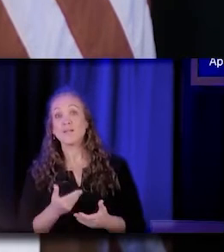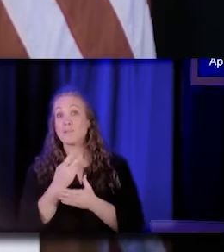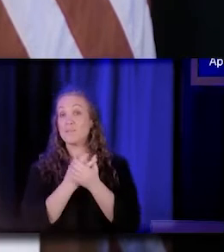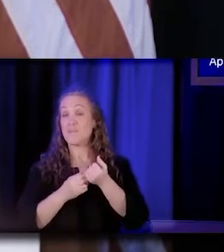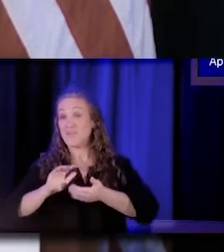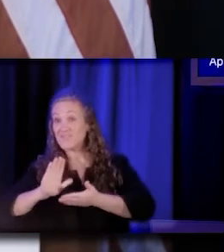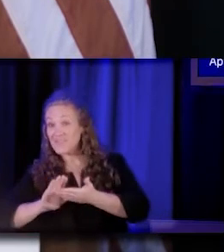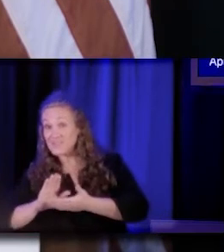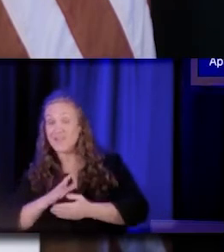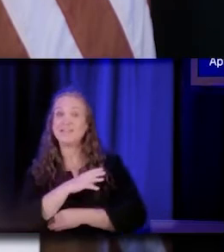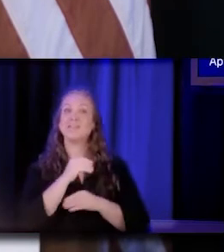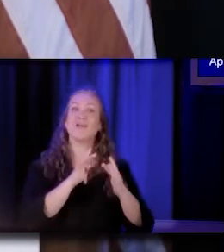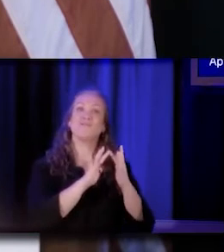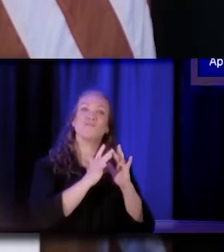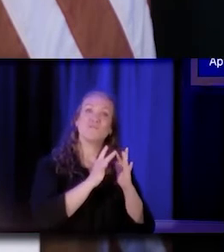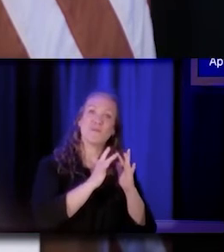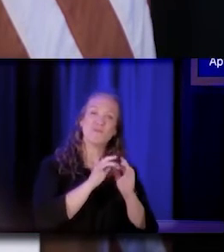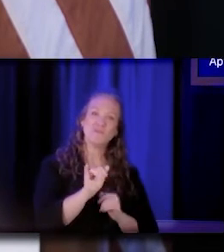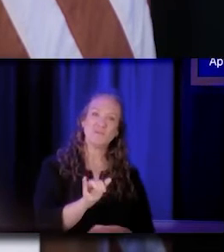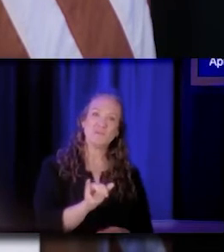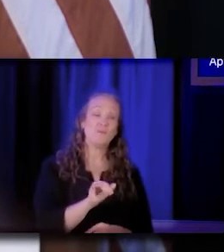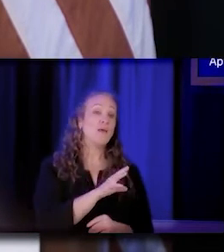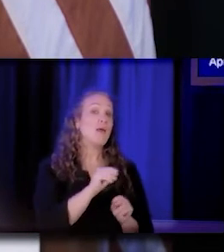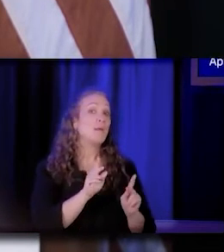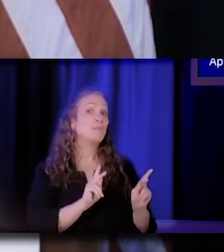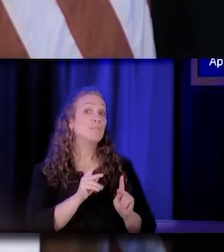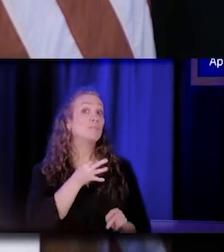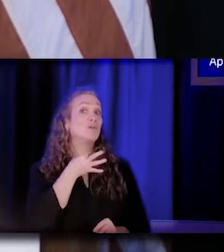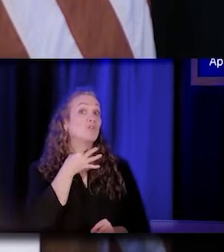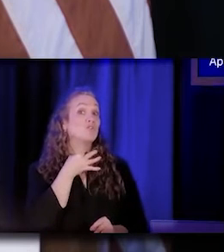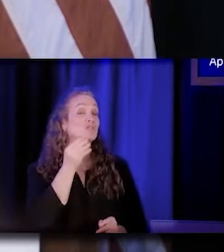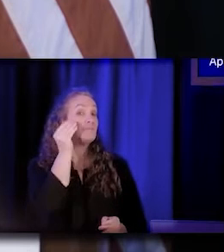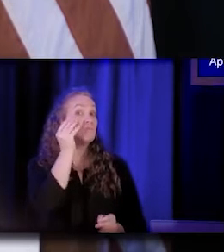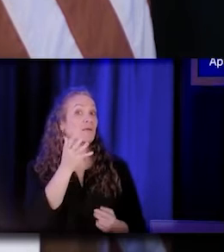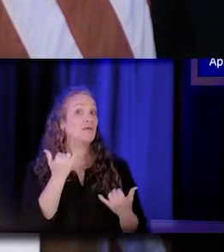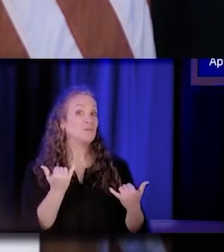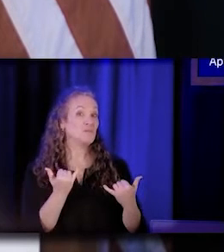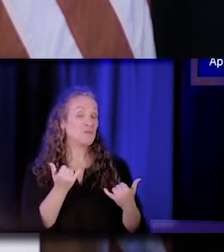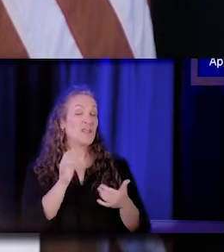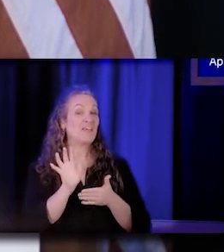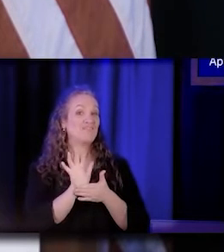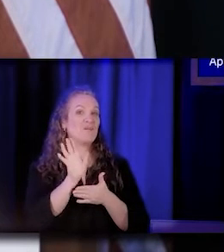and our remote colleagues. And for folks who are curious, we will make a video of today's briefing available so people